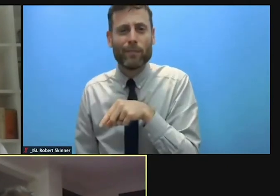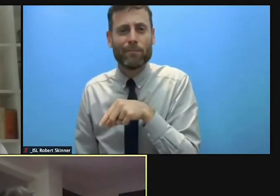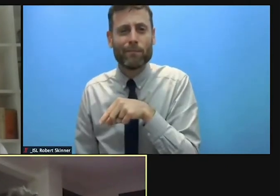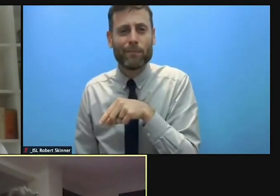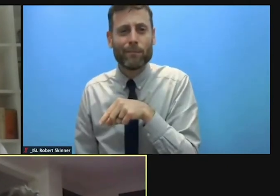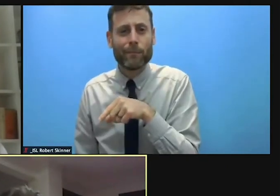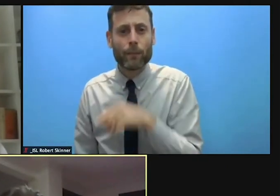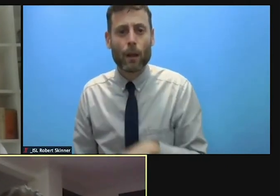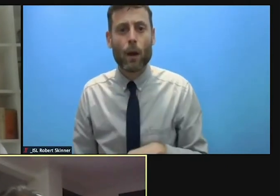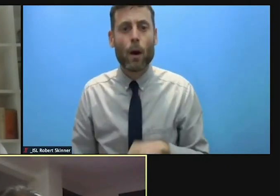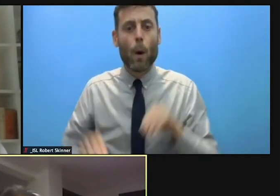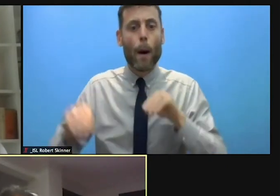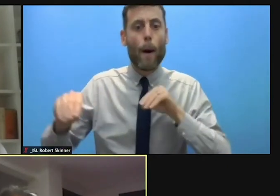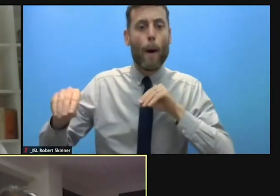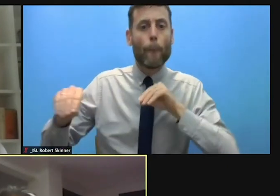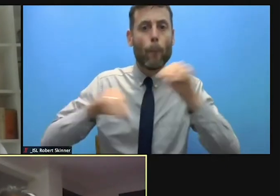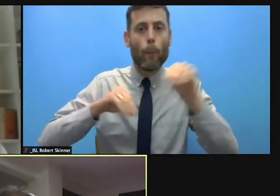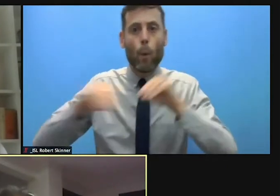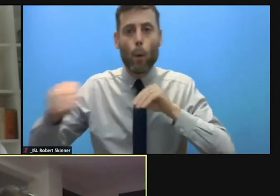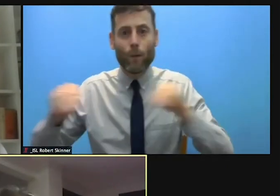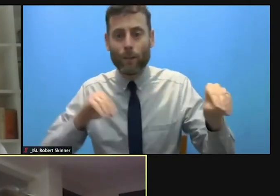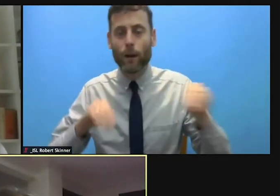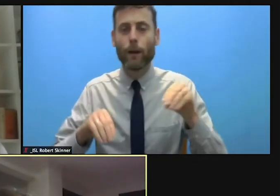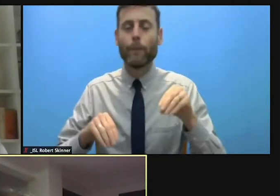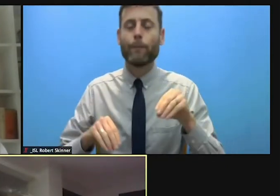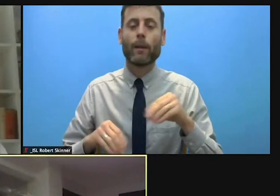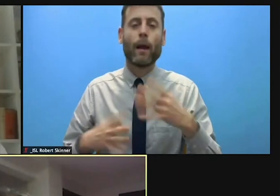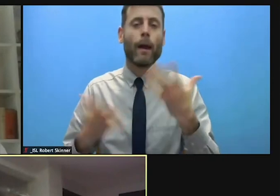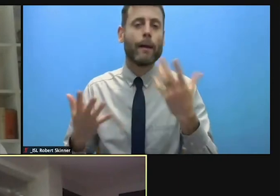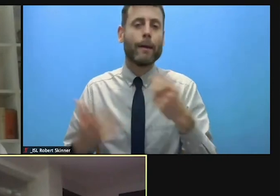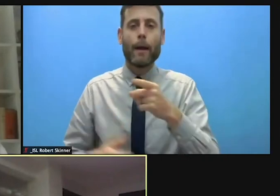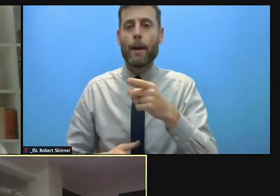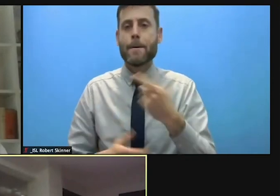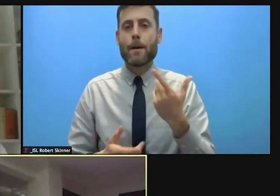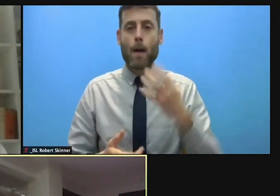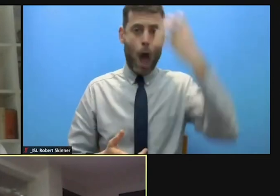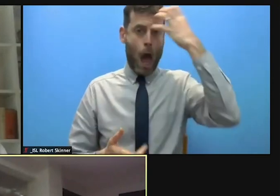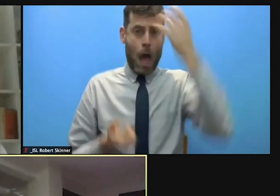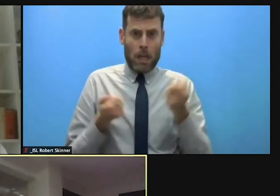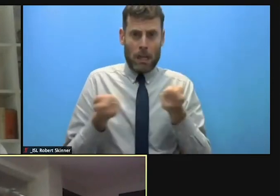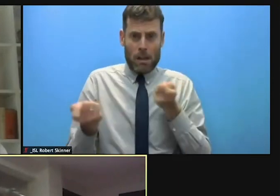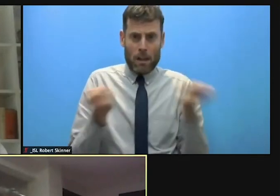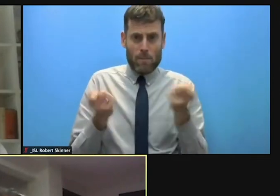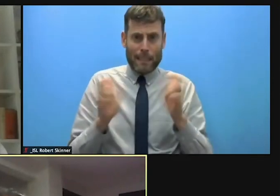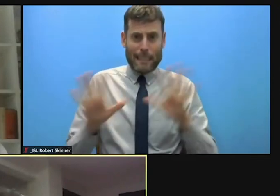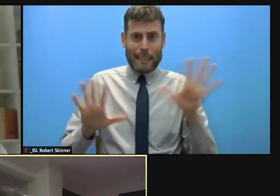restrictions imposed by the governments could contain the spread of the virus are expected, of